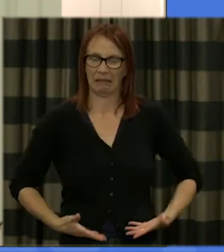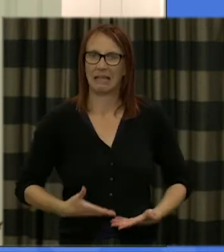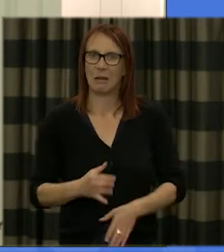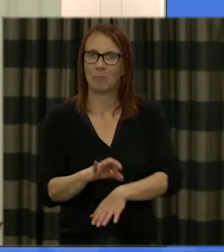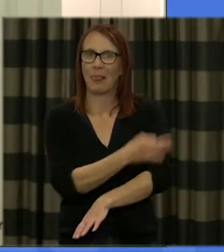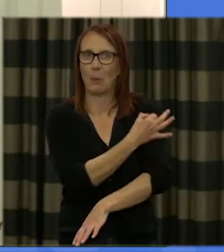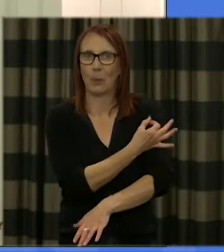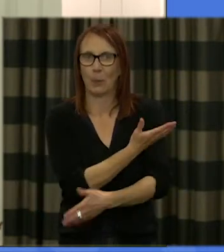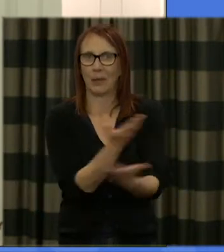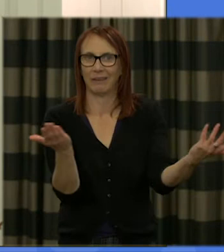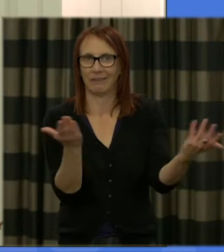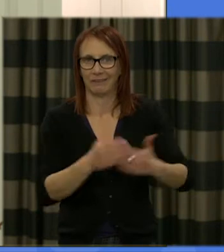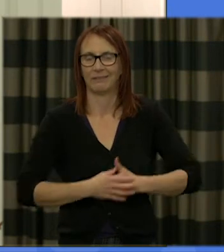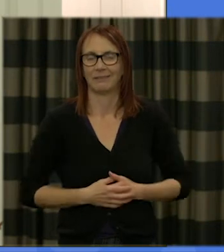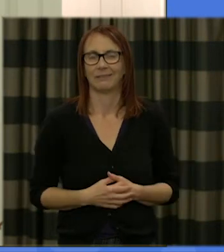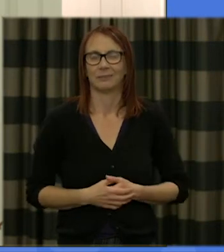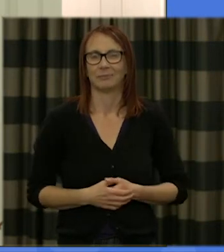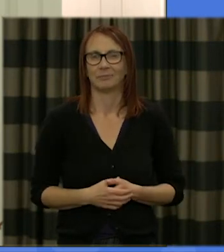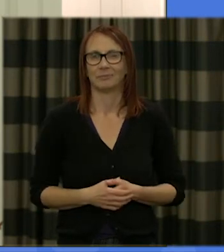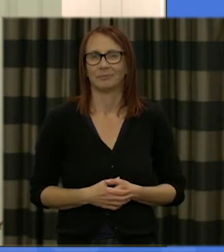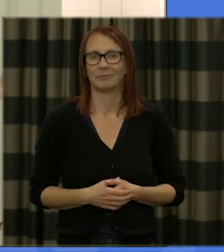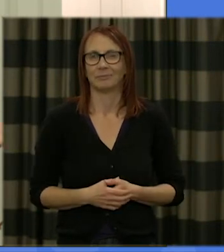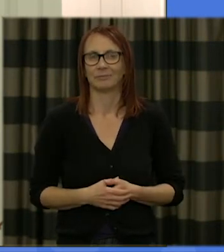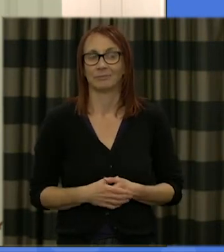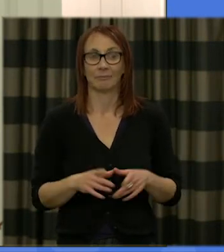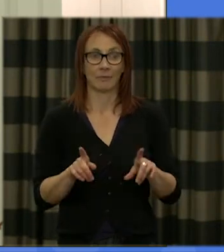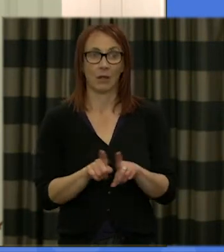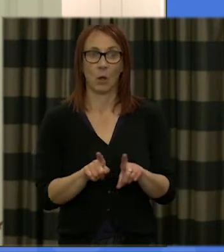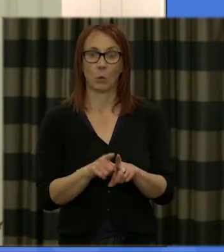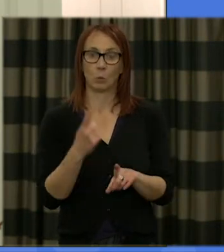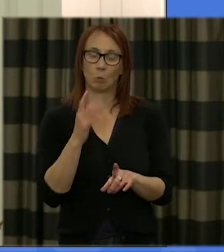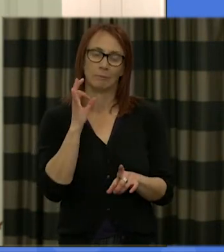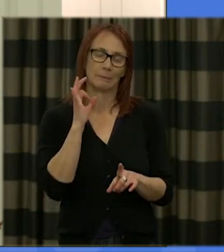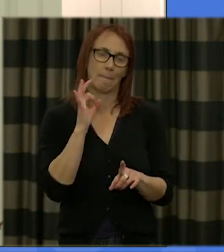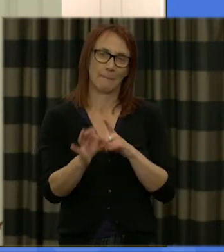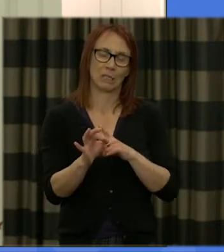okay and we've also got one of our special guests who's joining us this